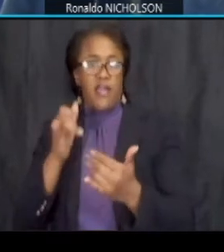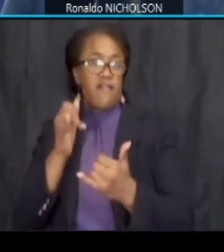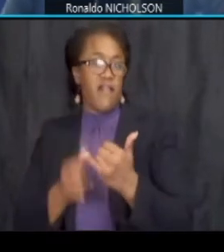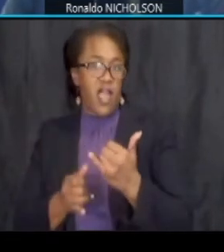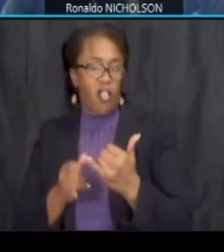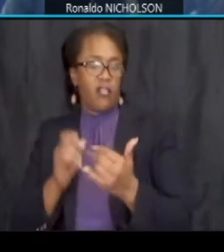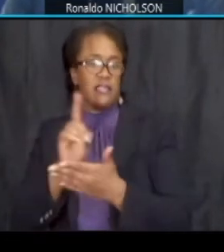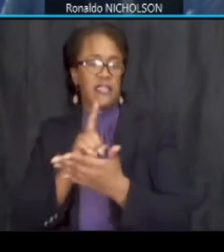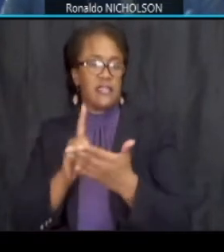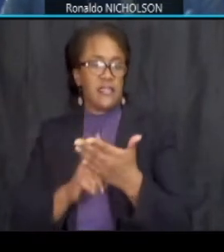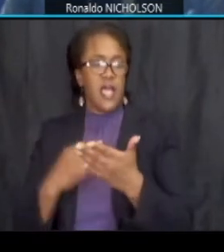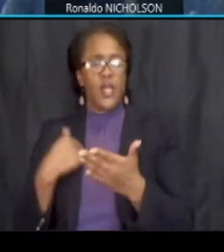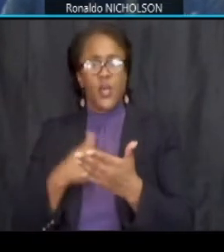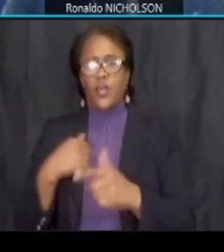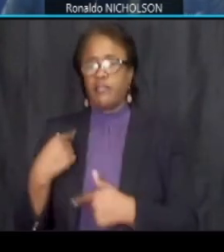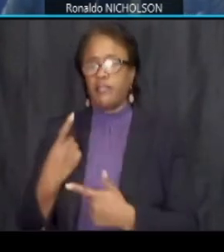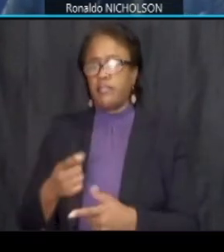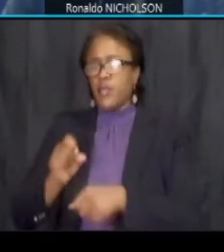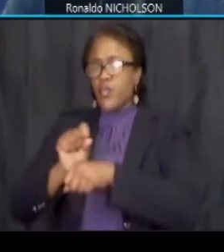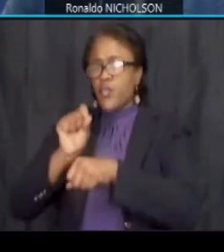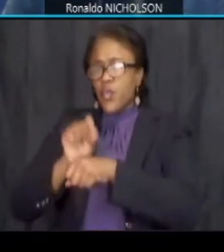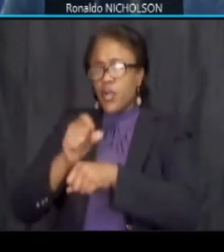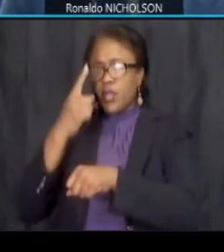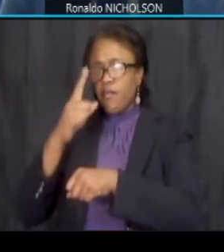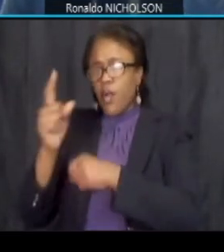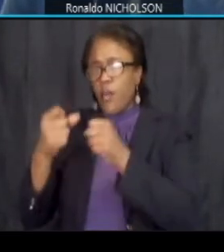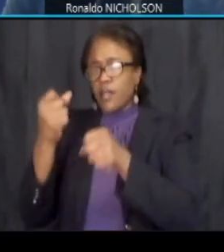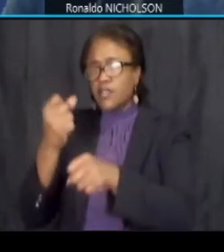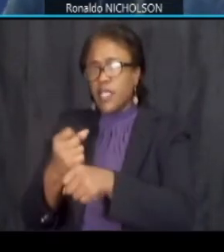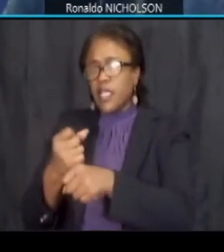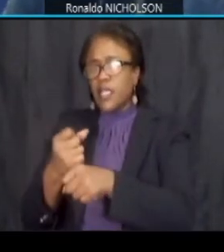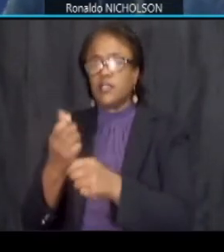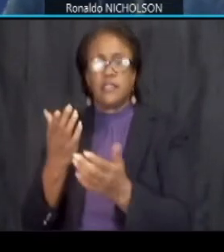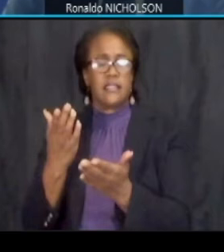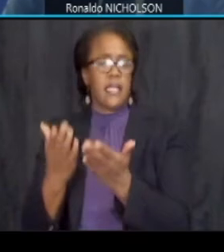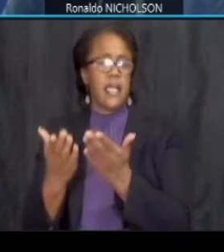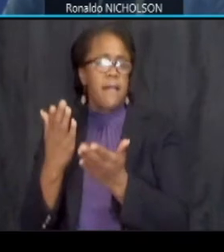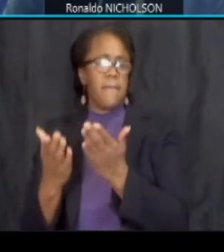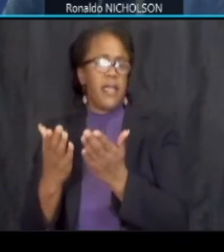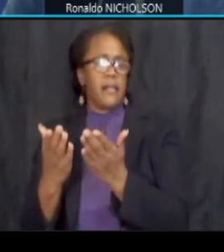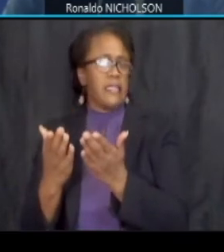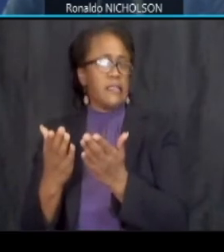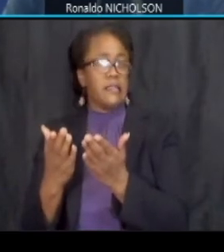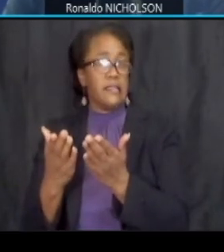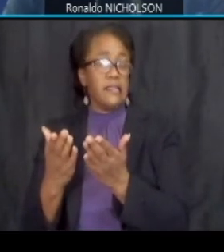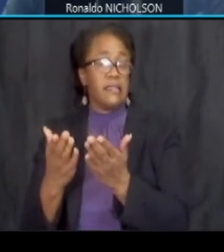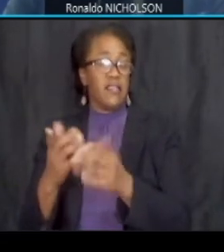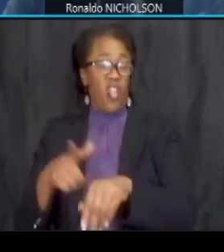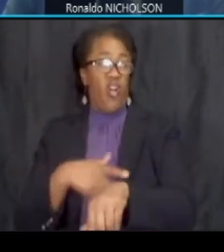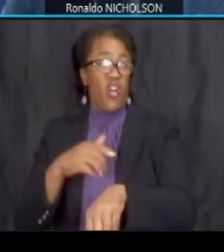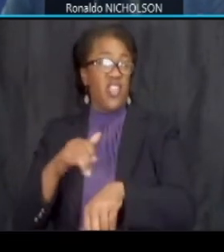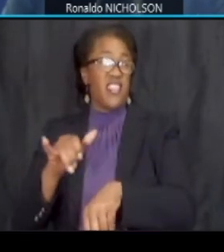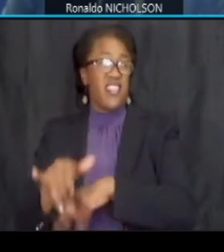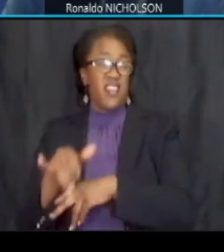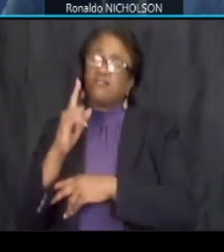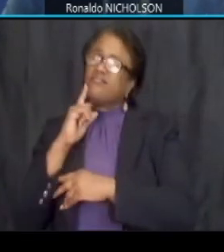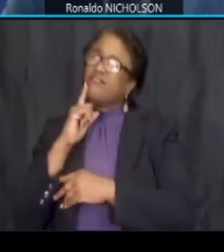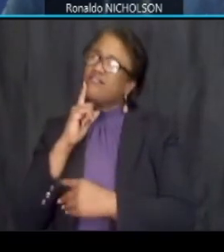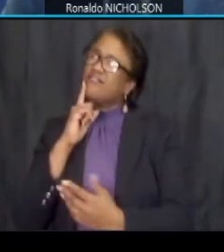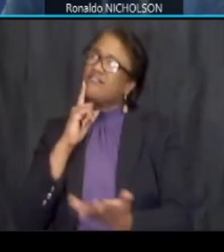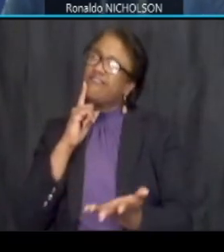we have been working for over a year and maybe um longer than that well i guess we were ass out in